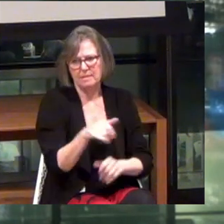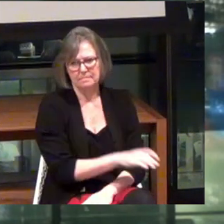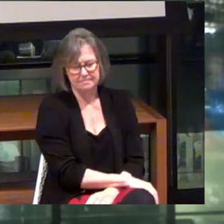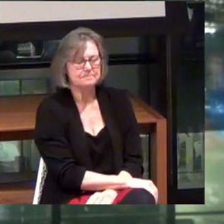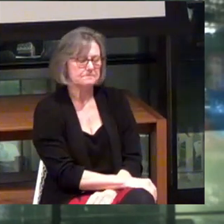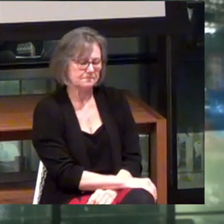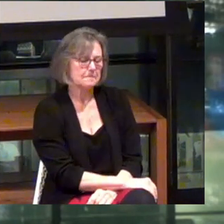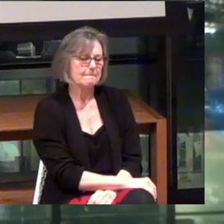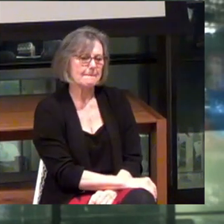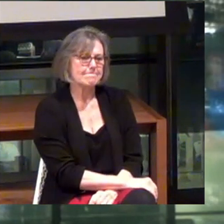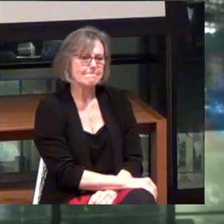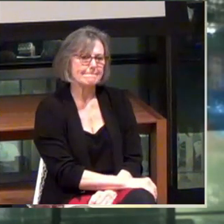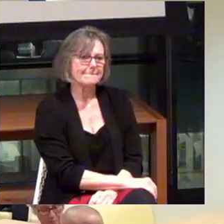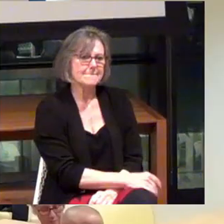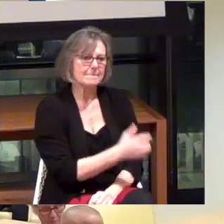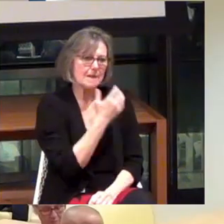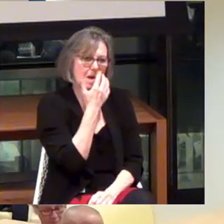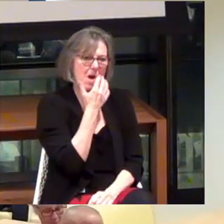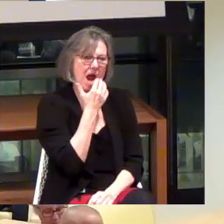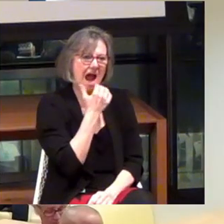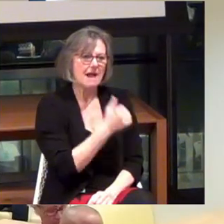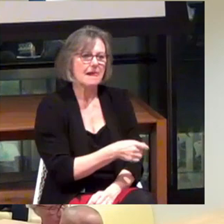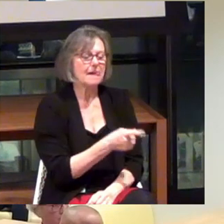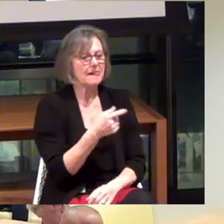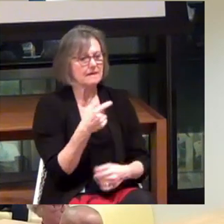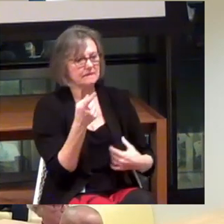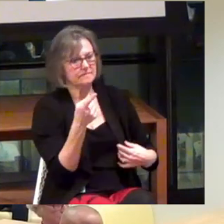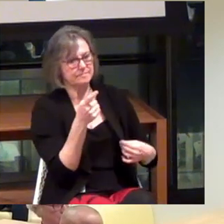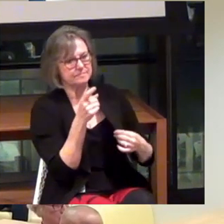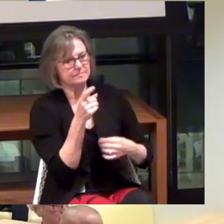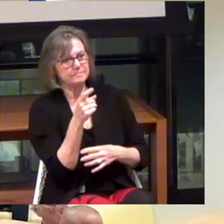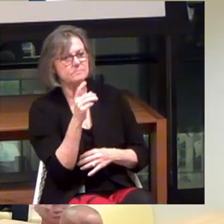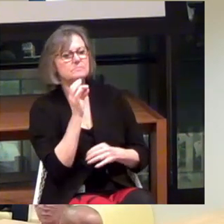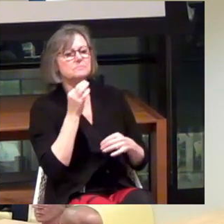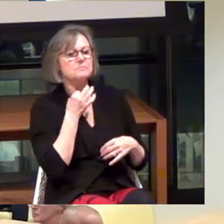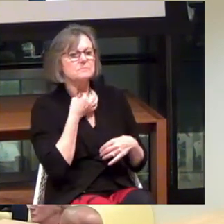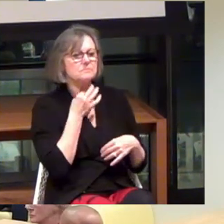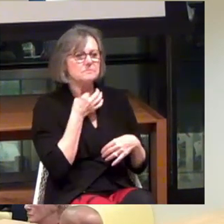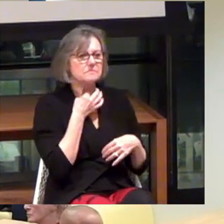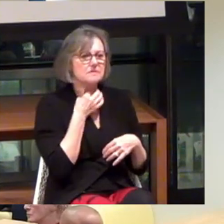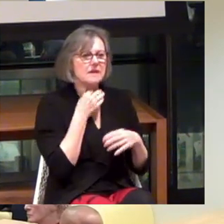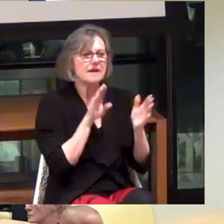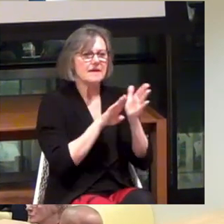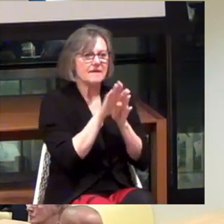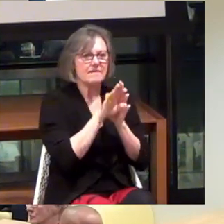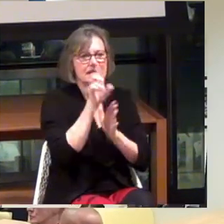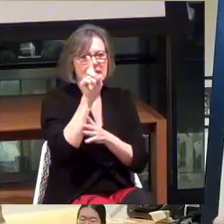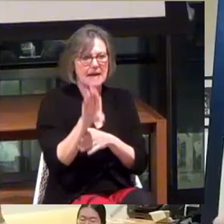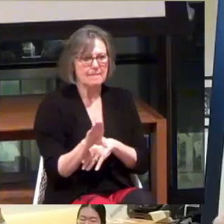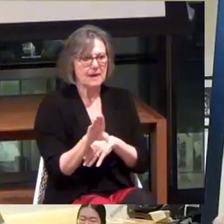I'm curious about the active development of your database that you're working on.